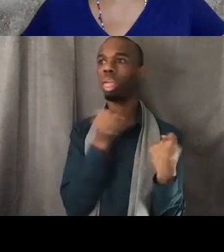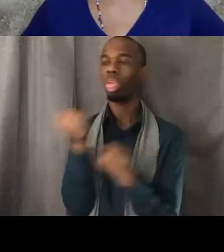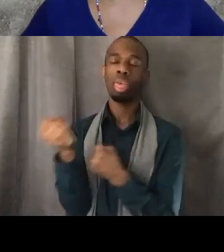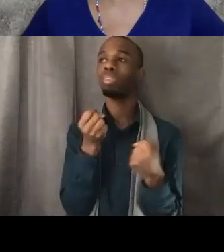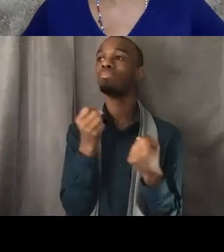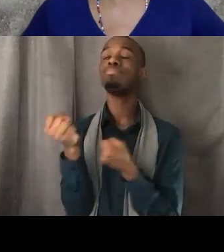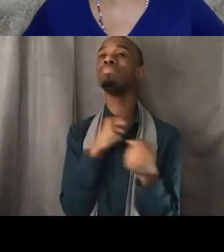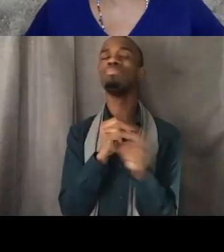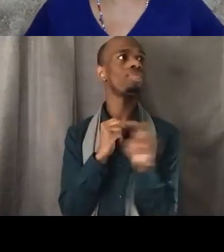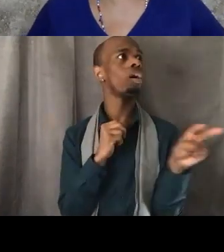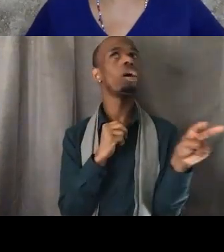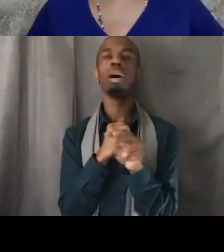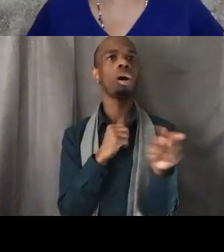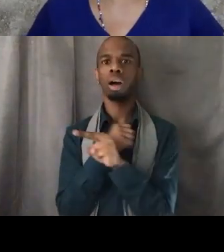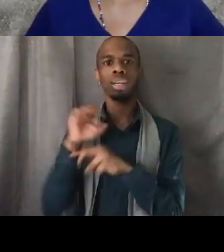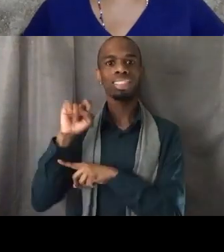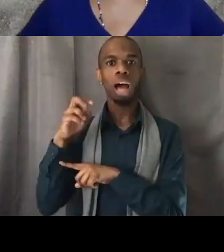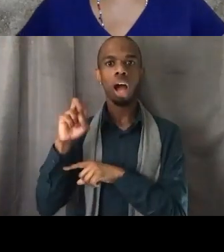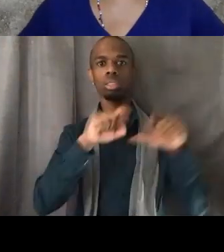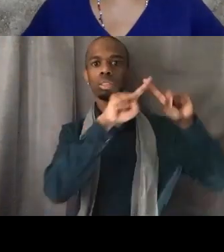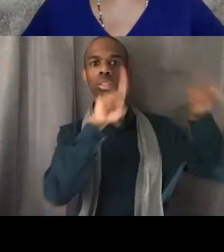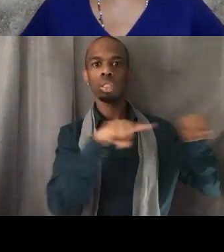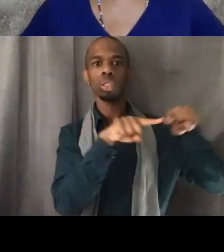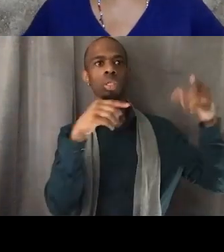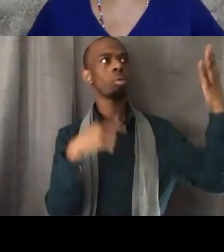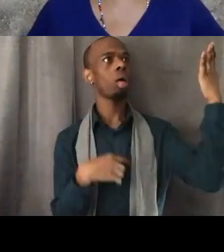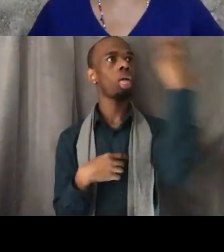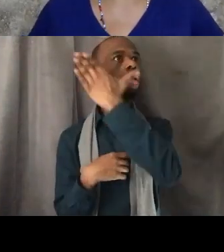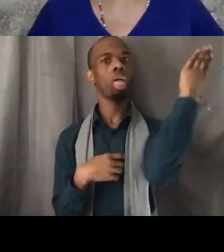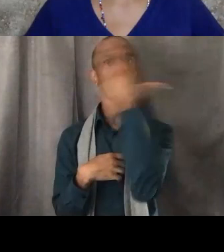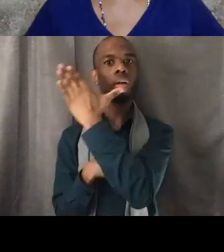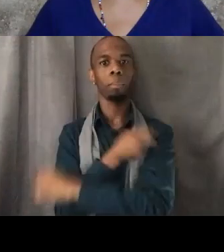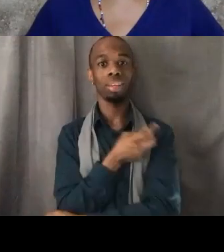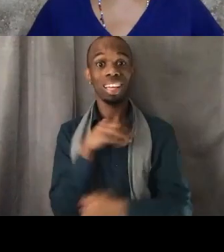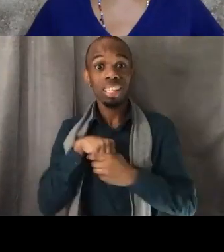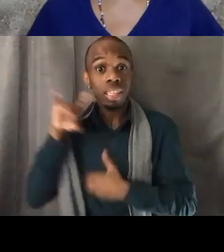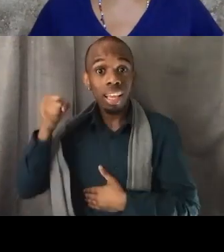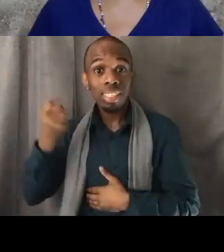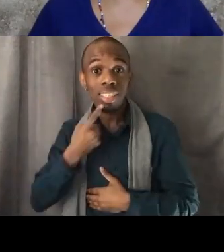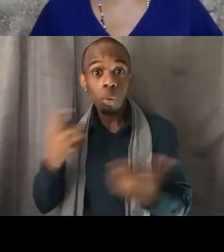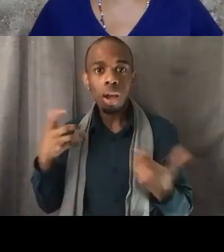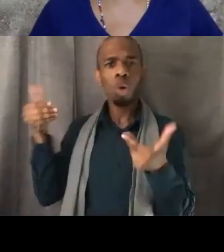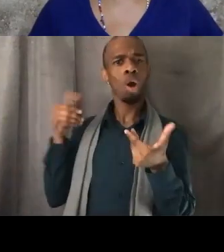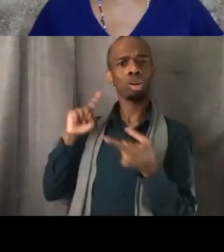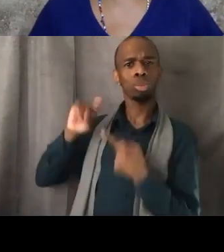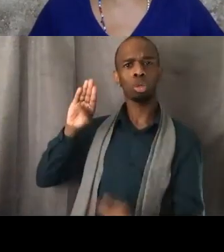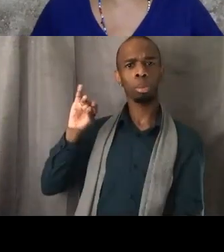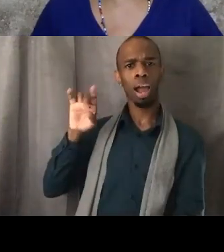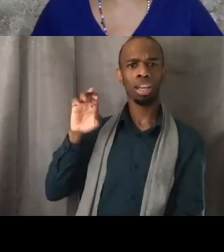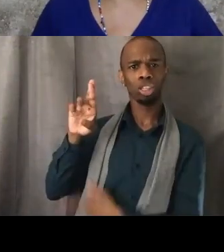in the 1980s that said "Welcome to Vidor. Don't let the sun set on your black ---."